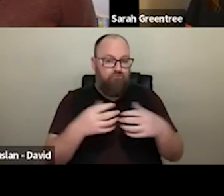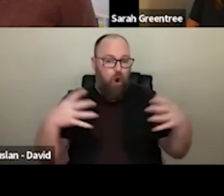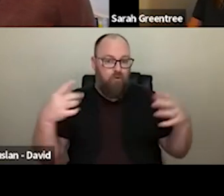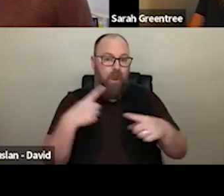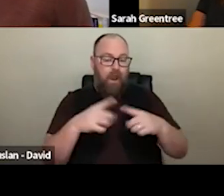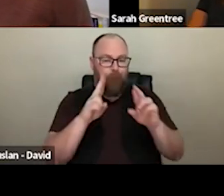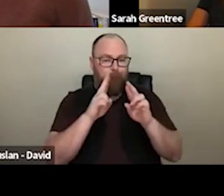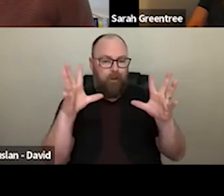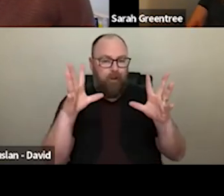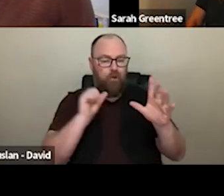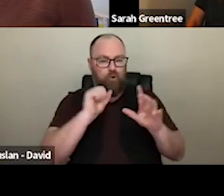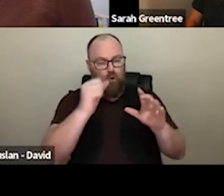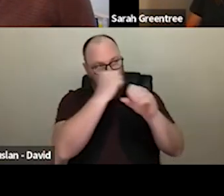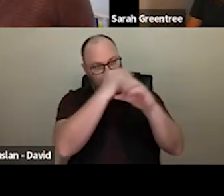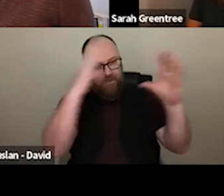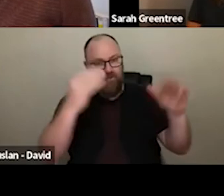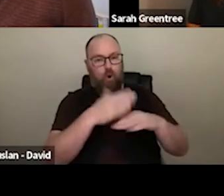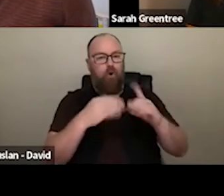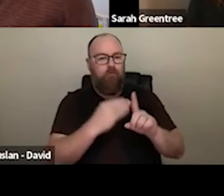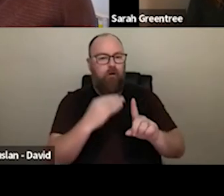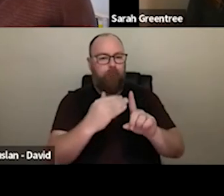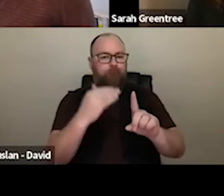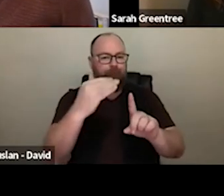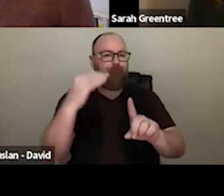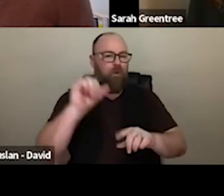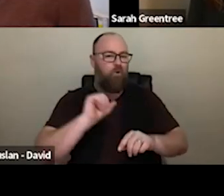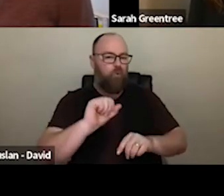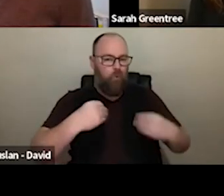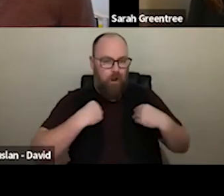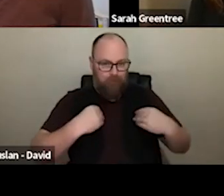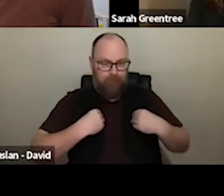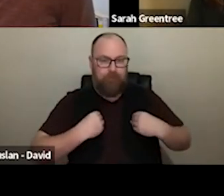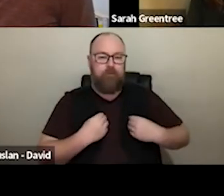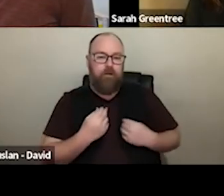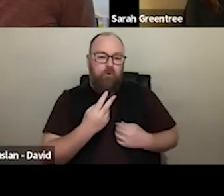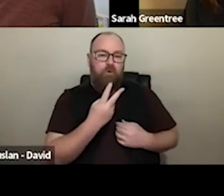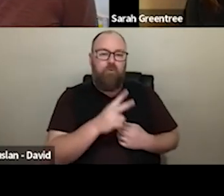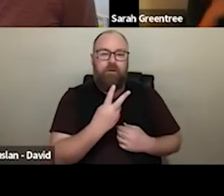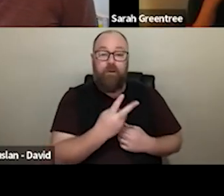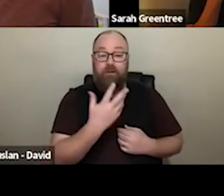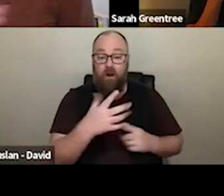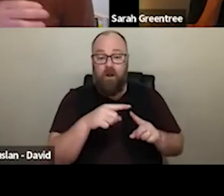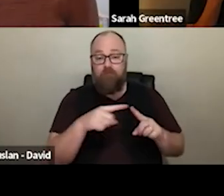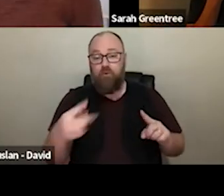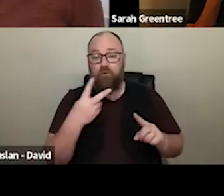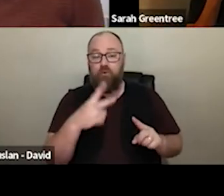about the progression of your company into that period of funding, so the 2025 into the course of the next four years, through the